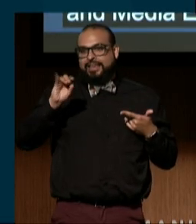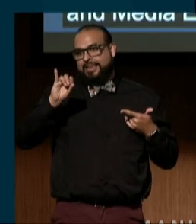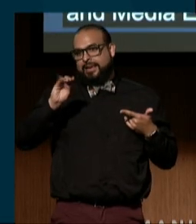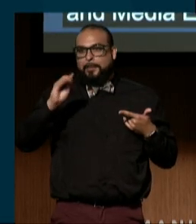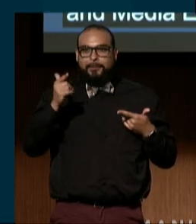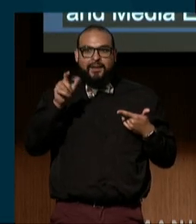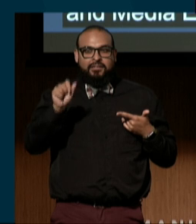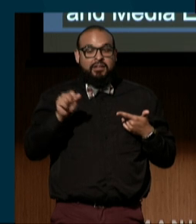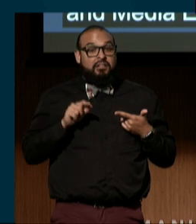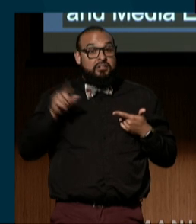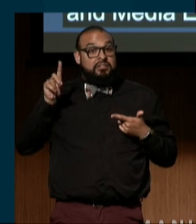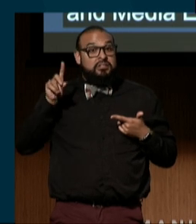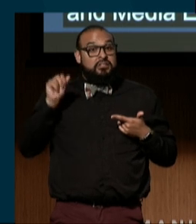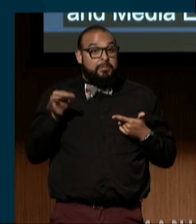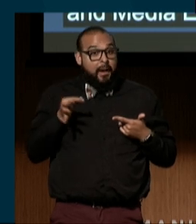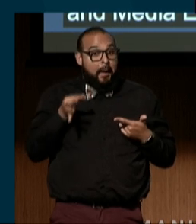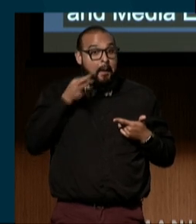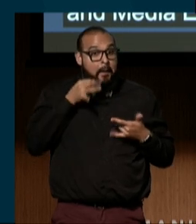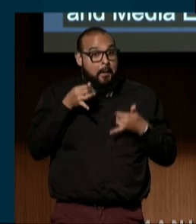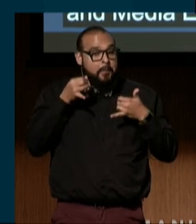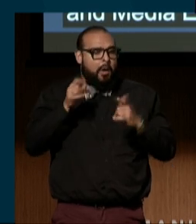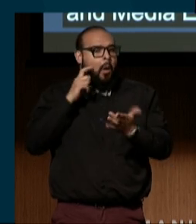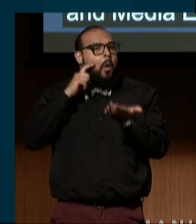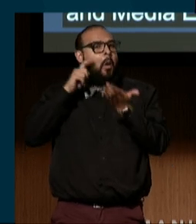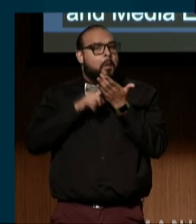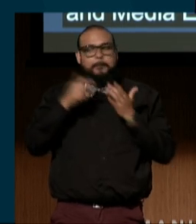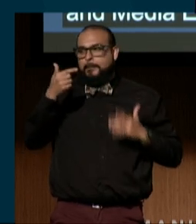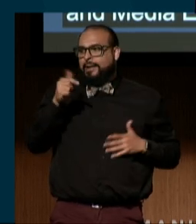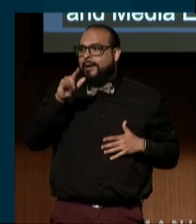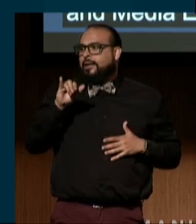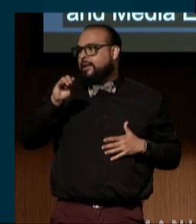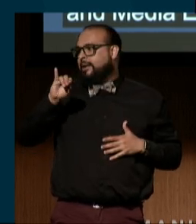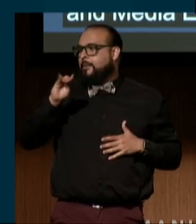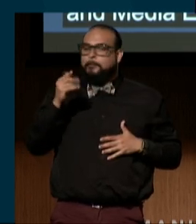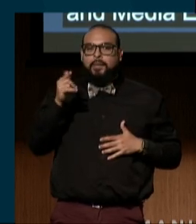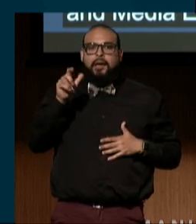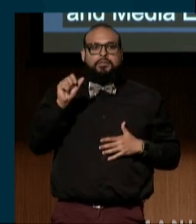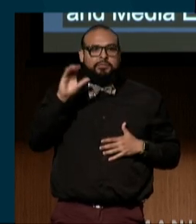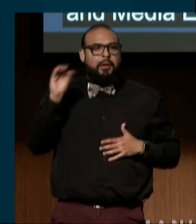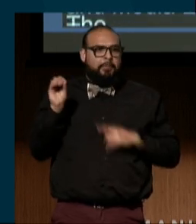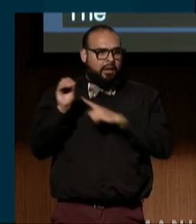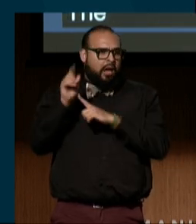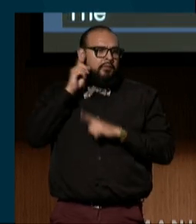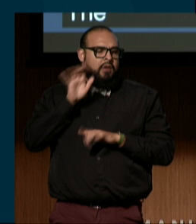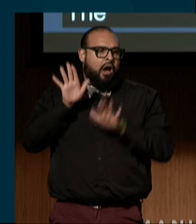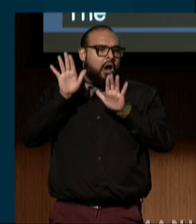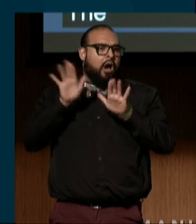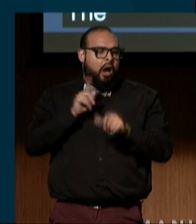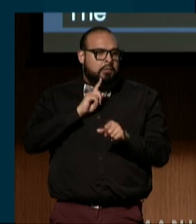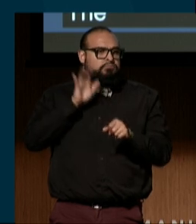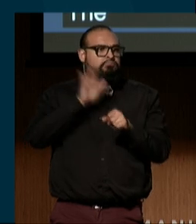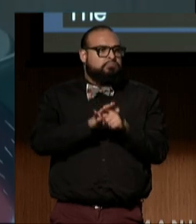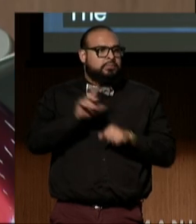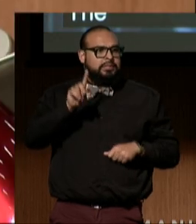The Disability Excellence Award recognizes Getty Images for its outstanding dedication to disability inclusion